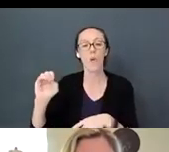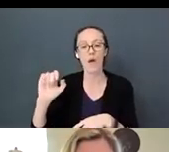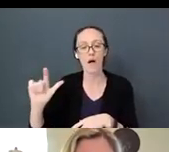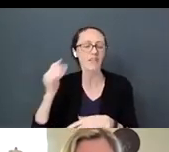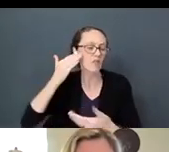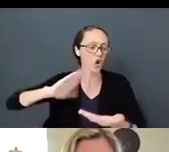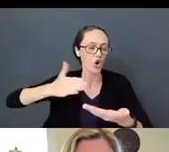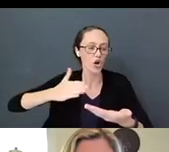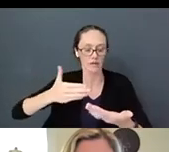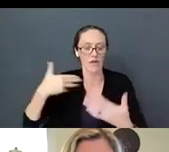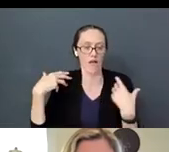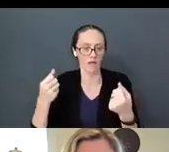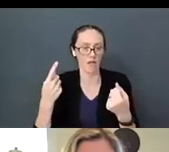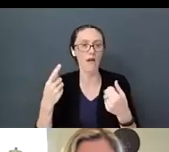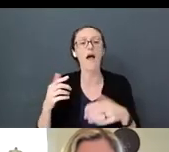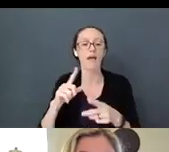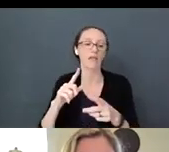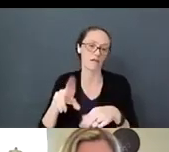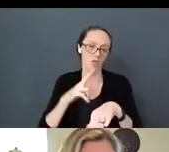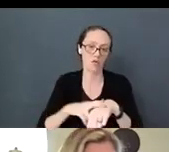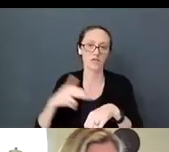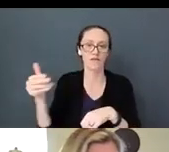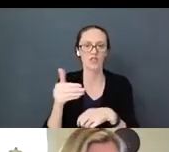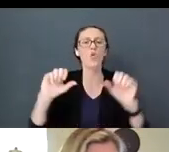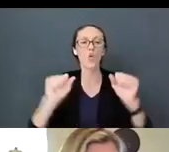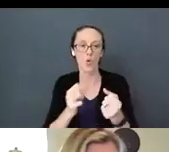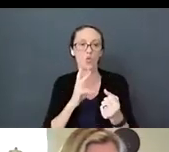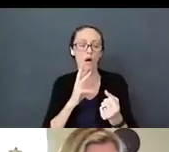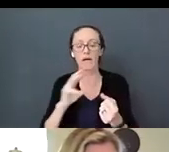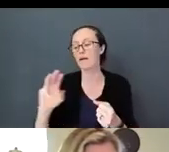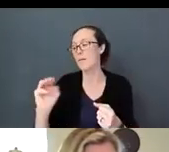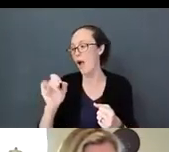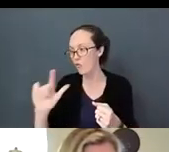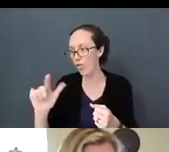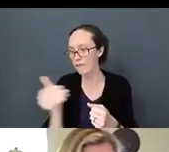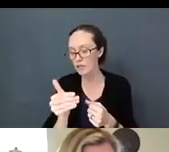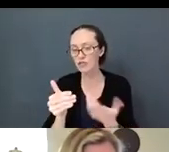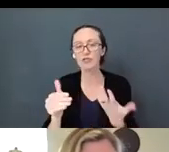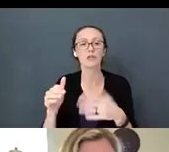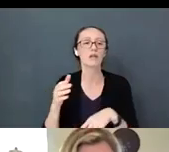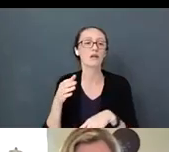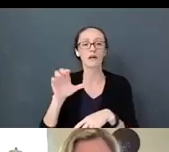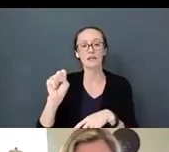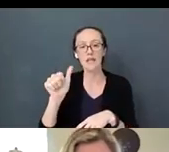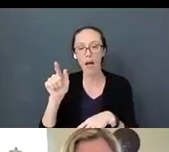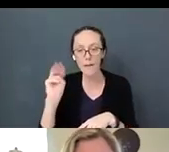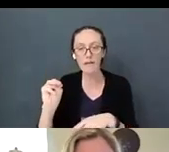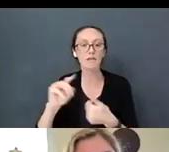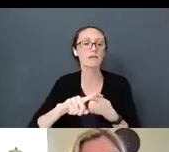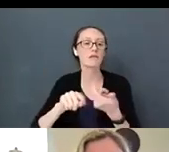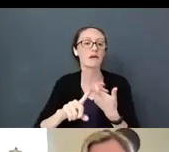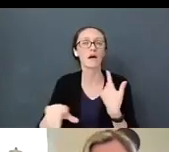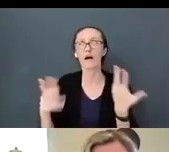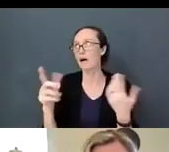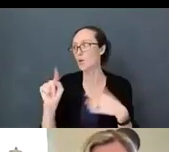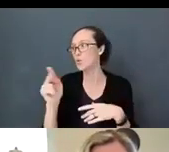And of course, your cold-water fish – mackerel, salmon, tuna and those kinds of fish are really